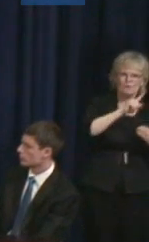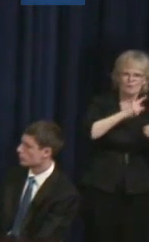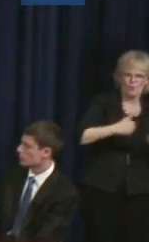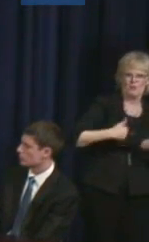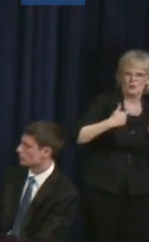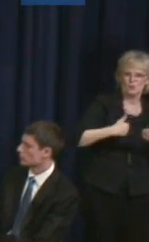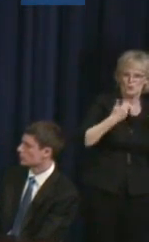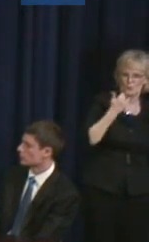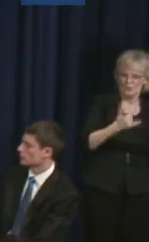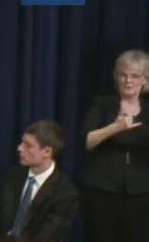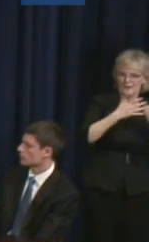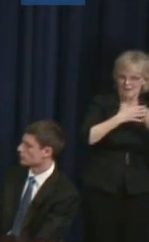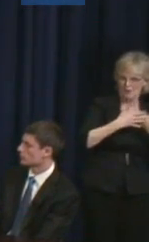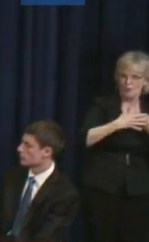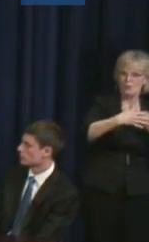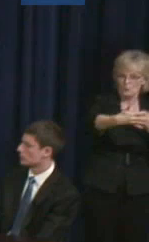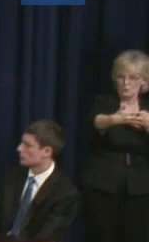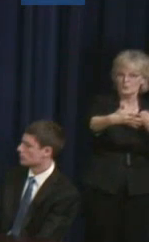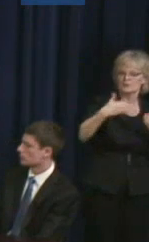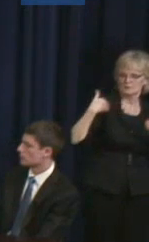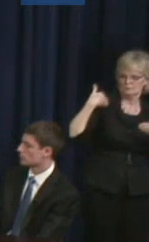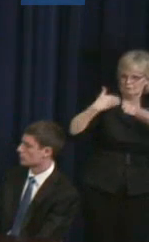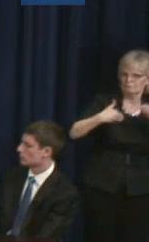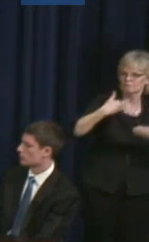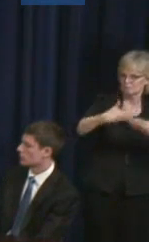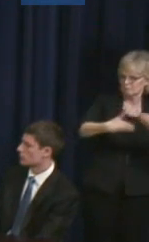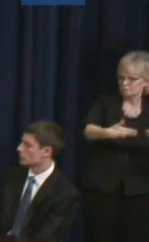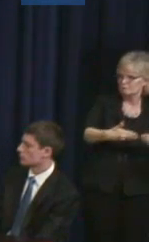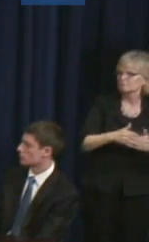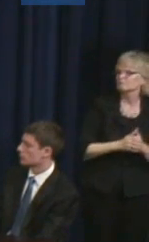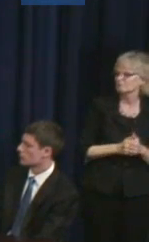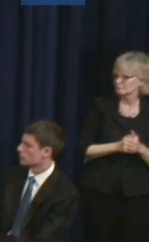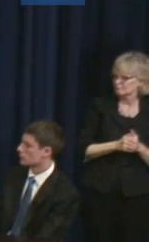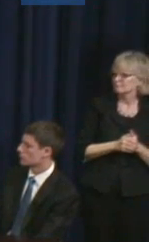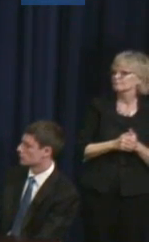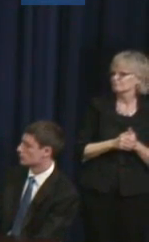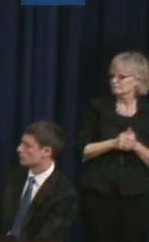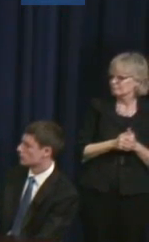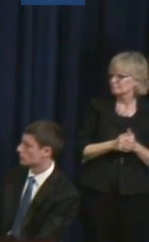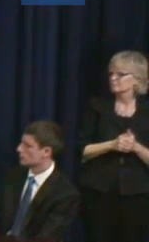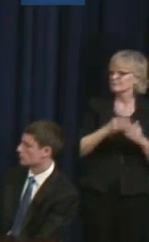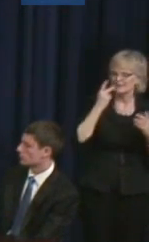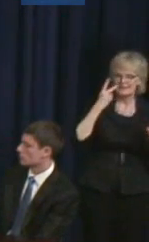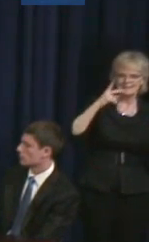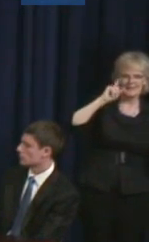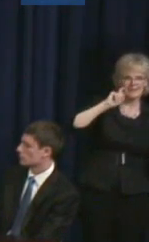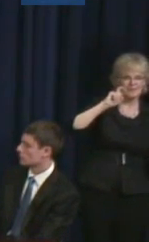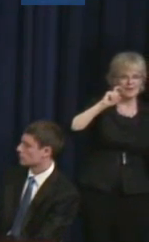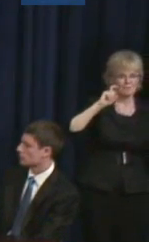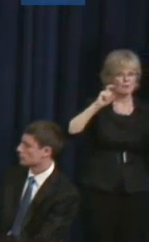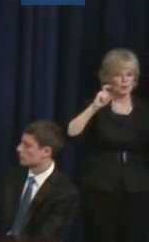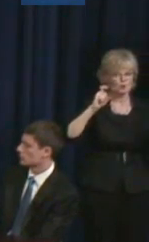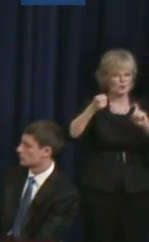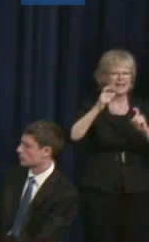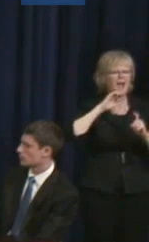and have some of these things that we're starting to grow. And the evolution I think is a great word to use.